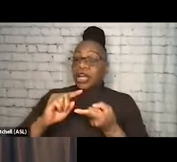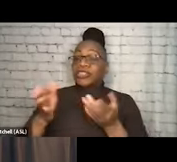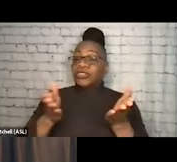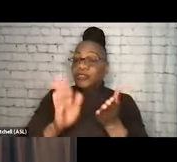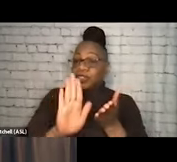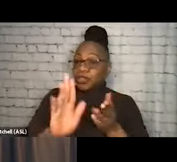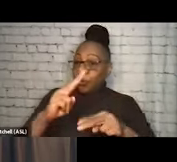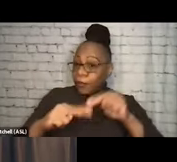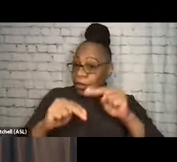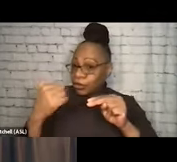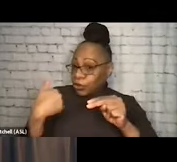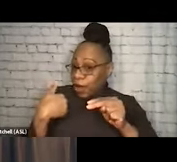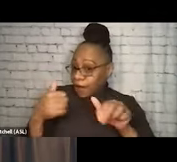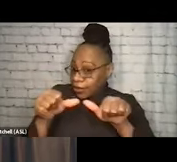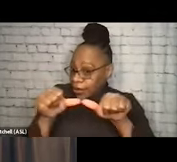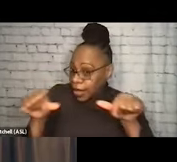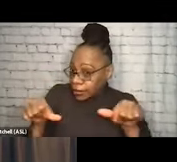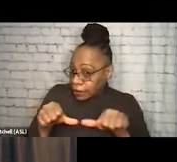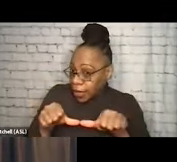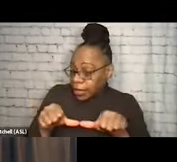where someone could come and provide that service?